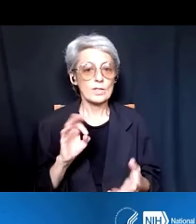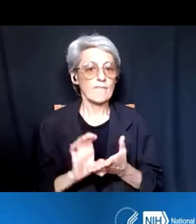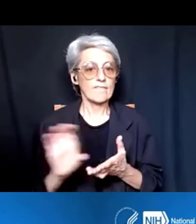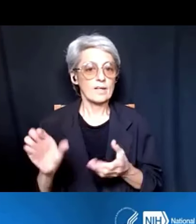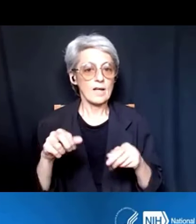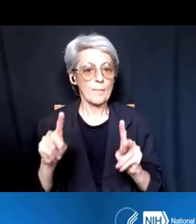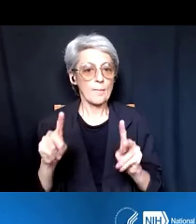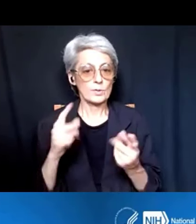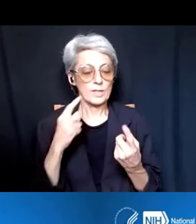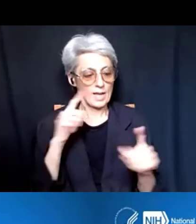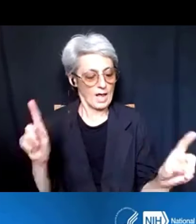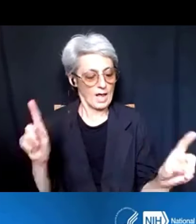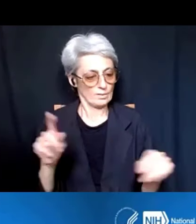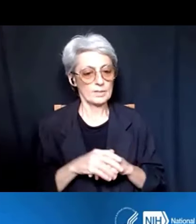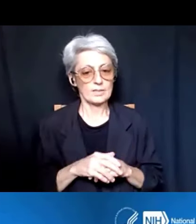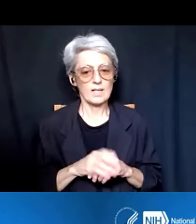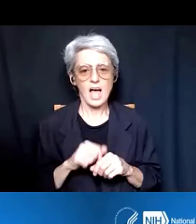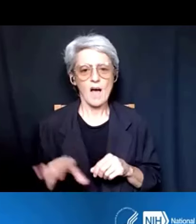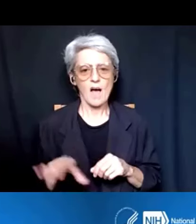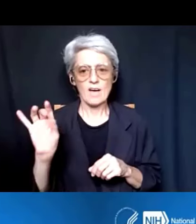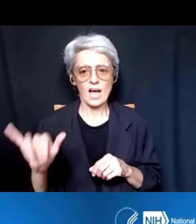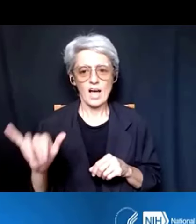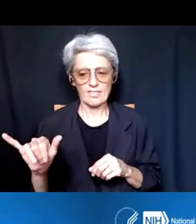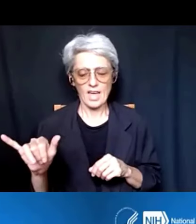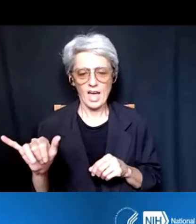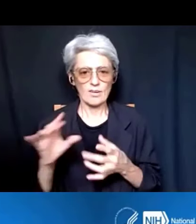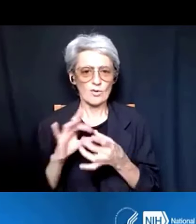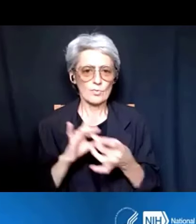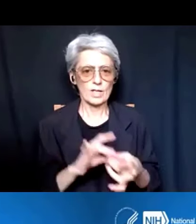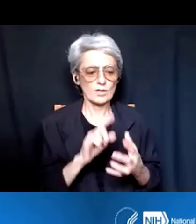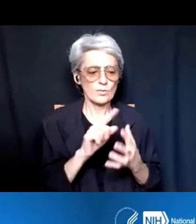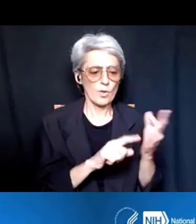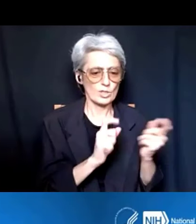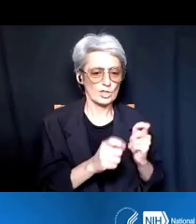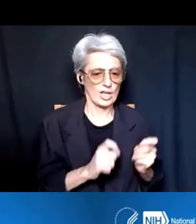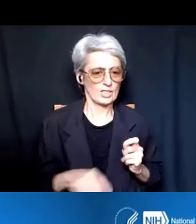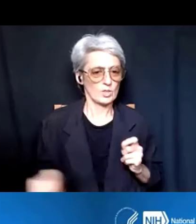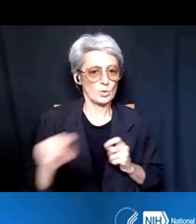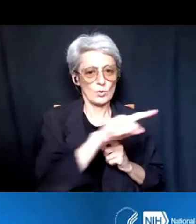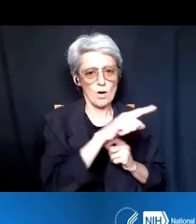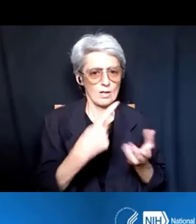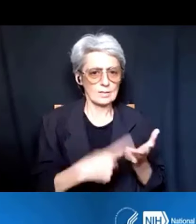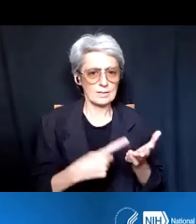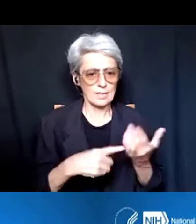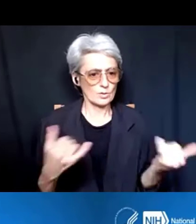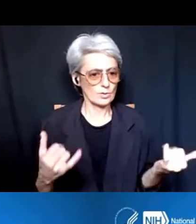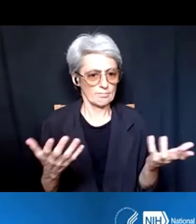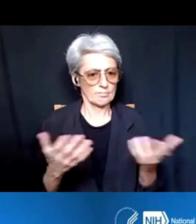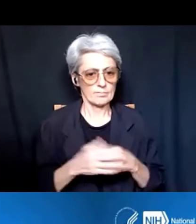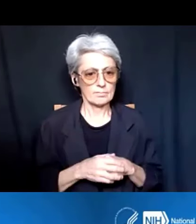related to the changes that you all have been discussing today? And so -- Dr. Kenneth Gibbs: I'm happy to take --